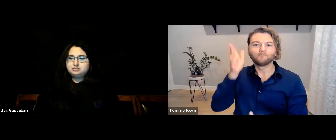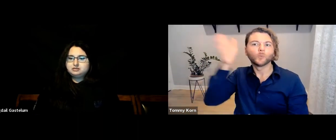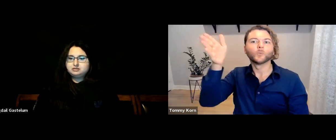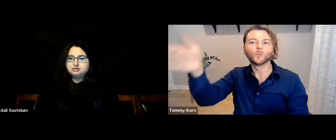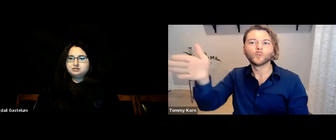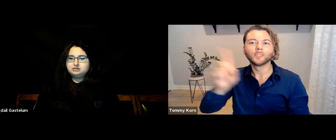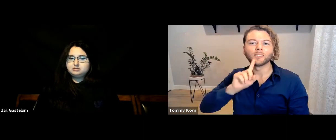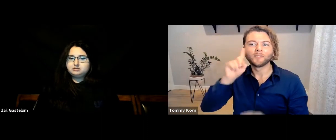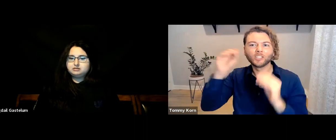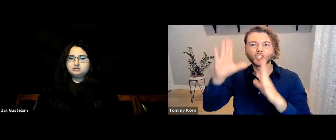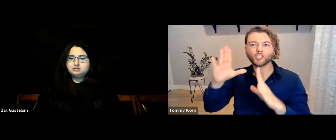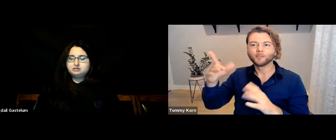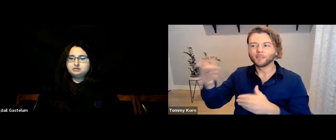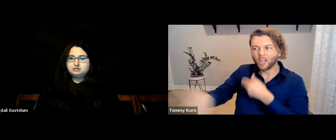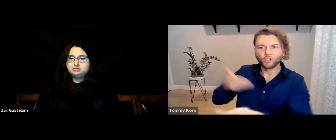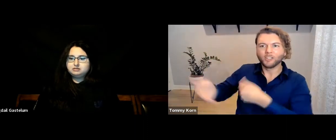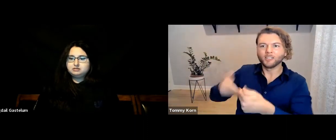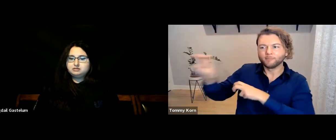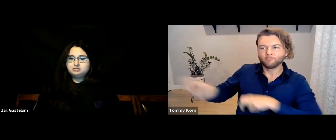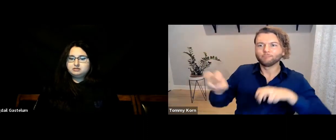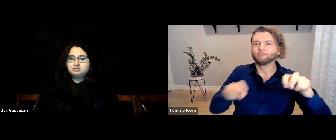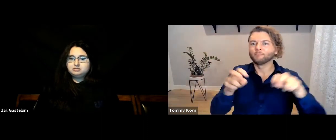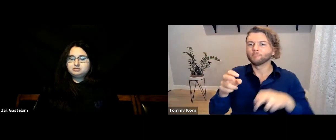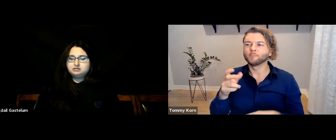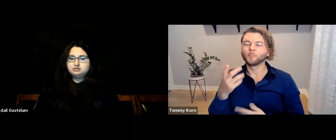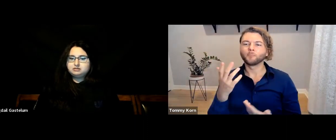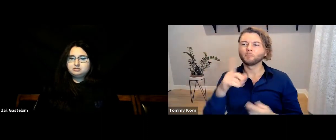for hiring of Deaf teachers and transitioning themselves out,